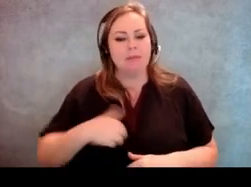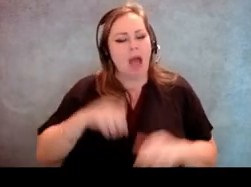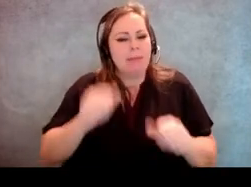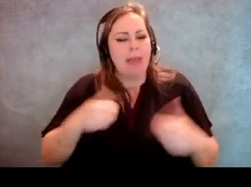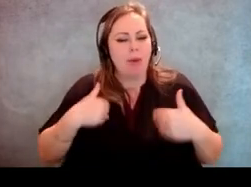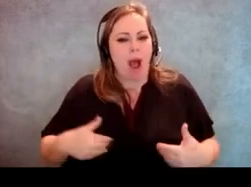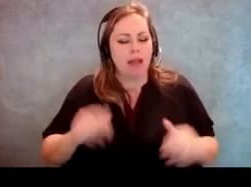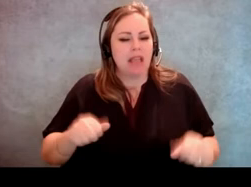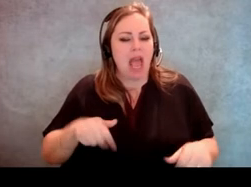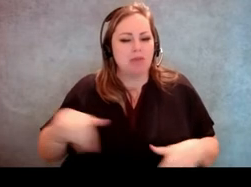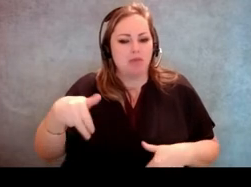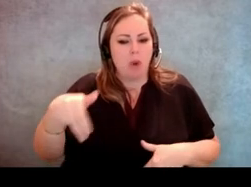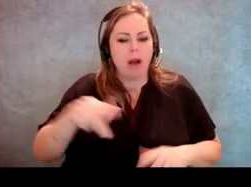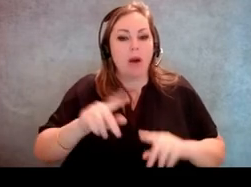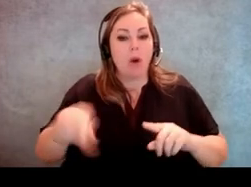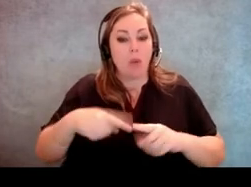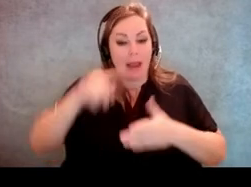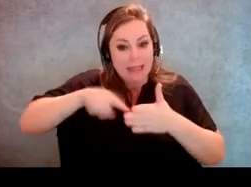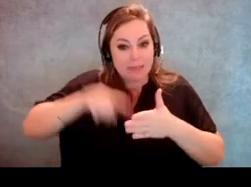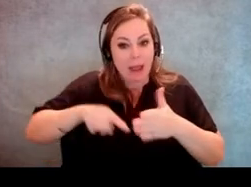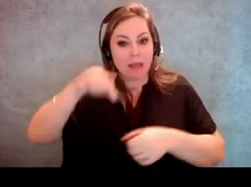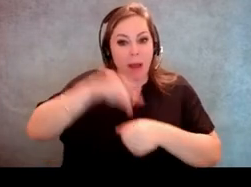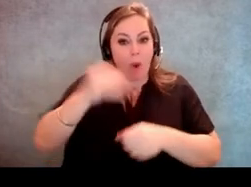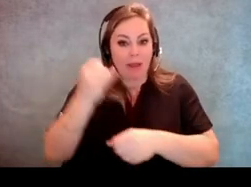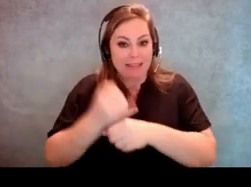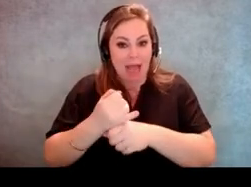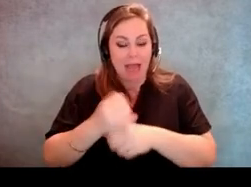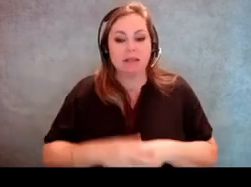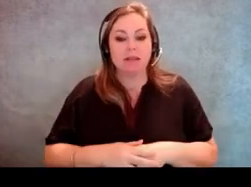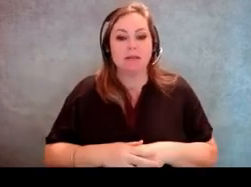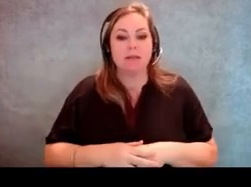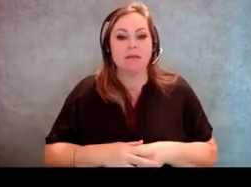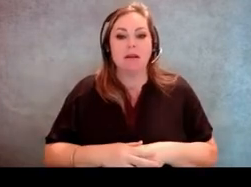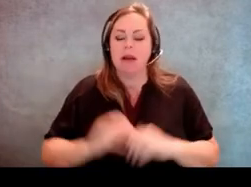so when I inspect polling sites, my challenge was, how am I gonna be able to notice everything